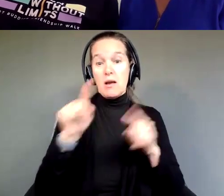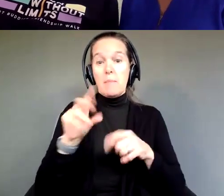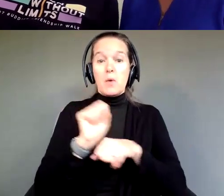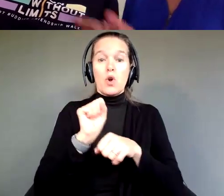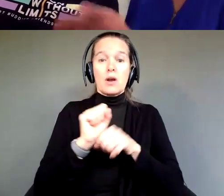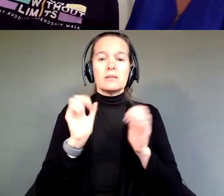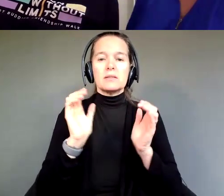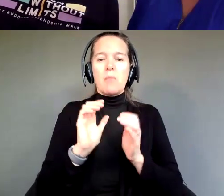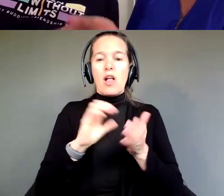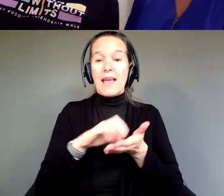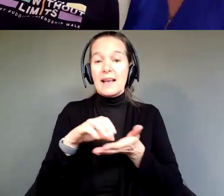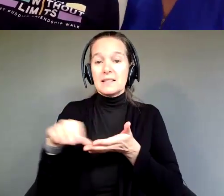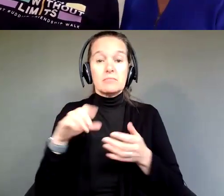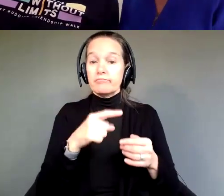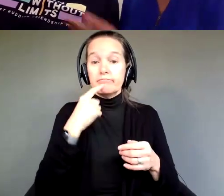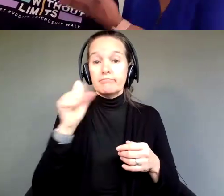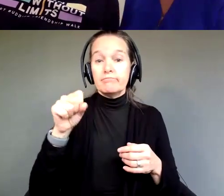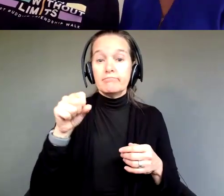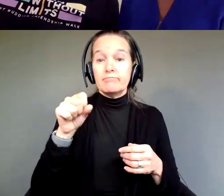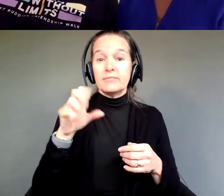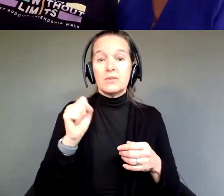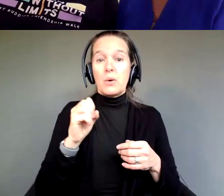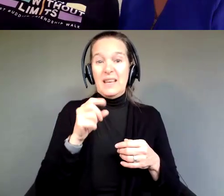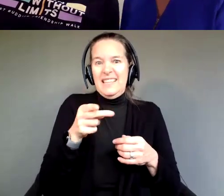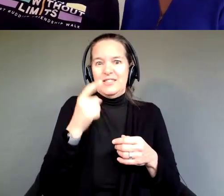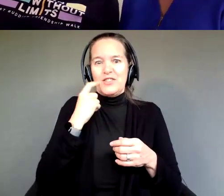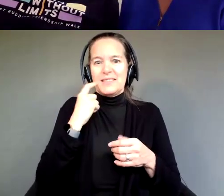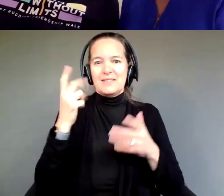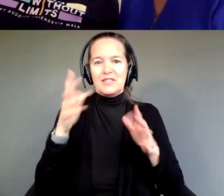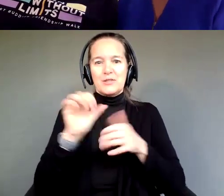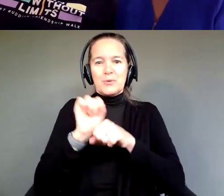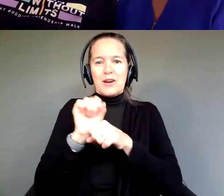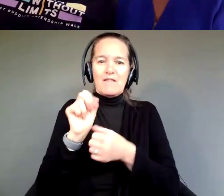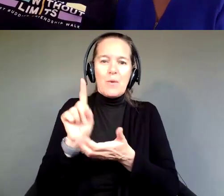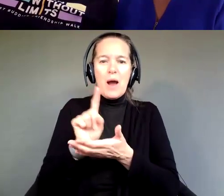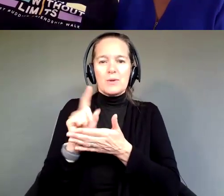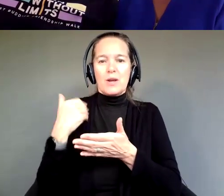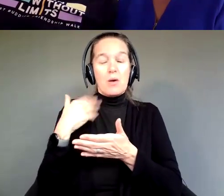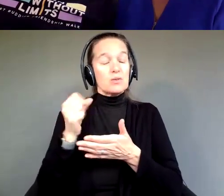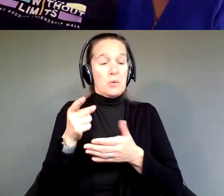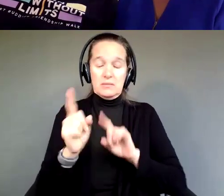So, he did, and he actually left there today a couple of hours ago, but he still goes in and he works there and he's done a really good job,